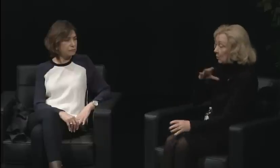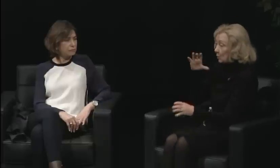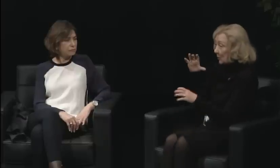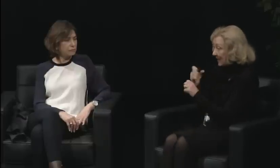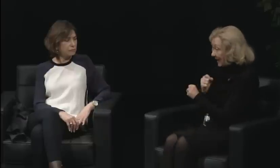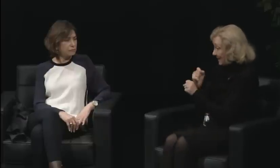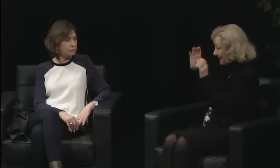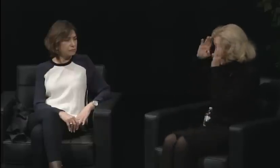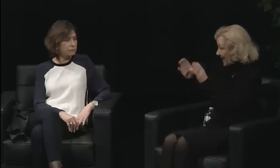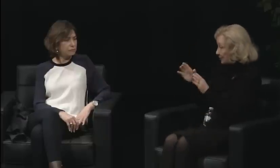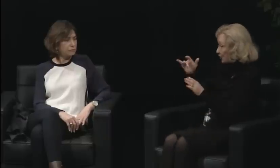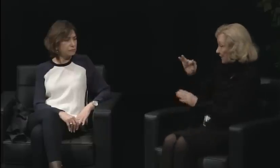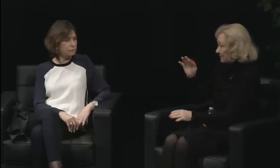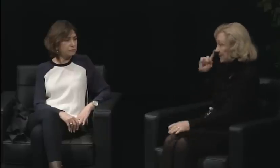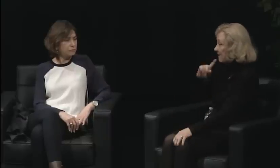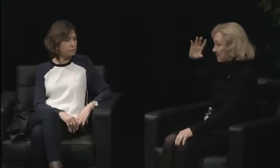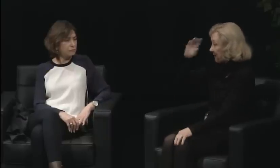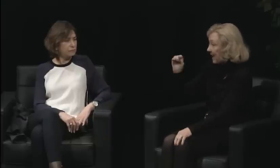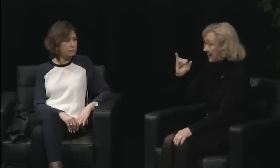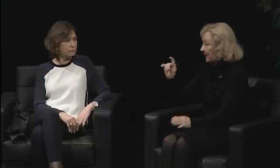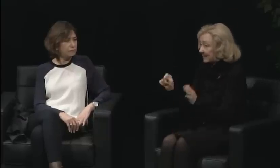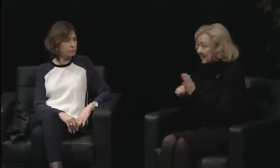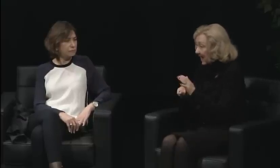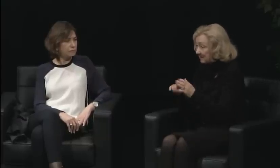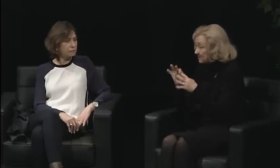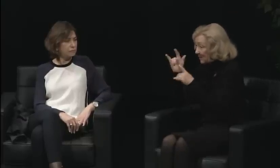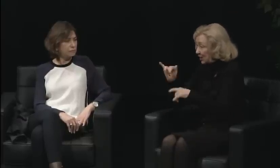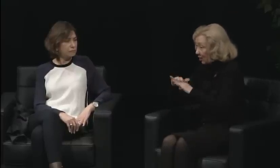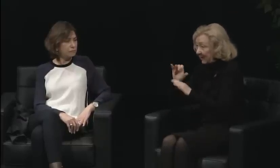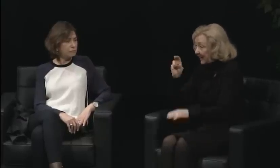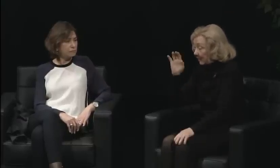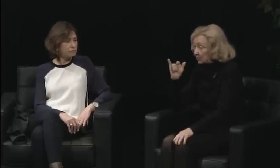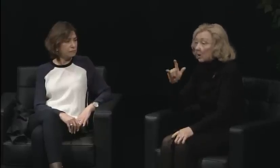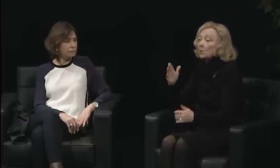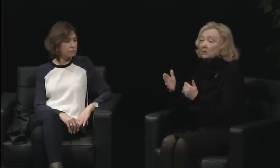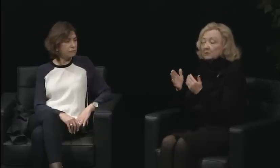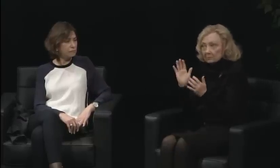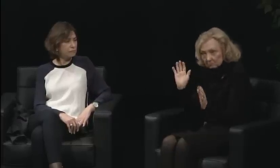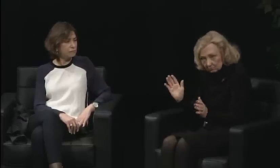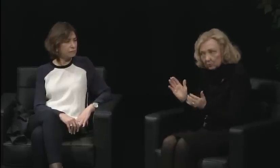and planning, were you, as women, invited into that process? No.